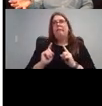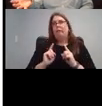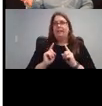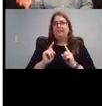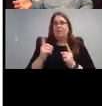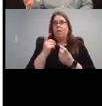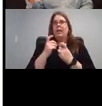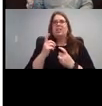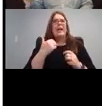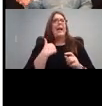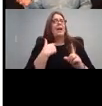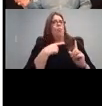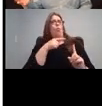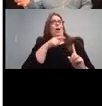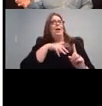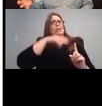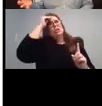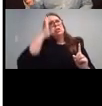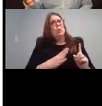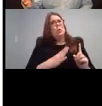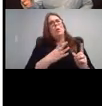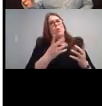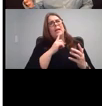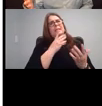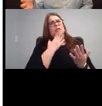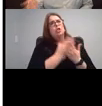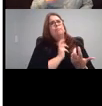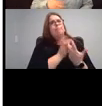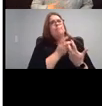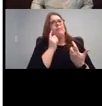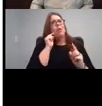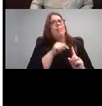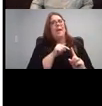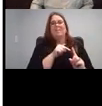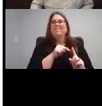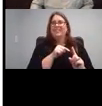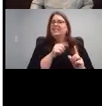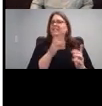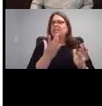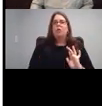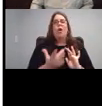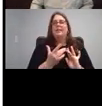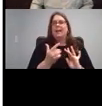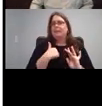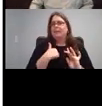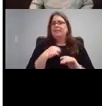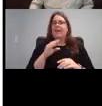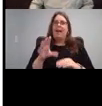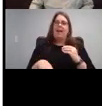That's how so many of our conversations start. Feel free to get in touch, I put my email right there because like I said, this isn't